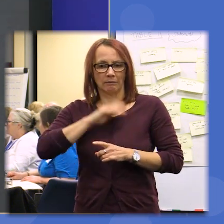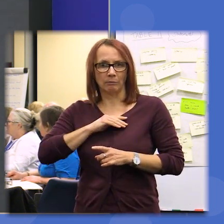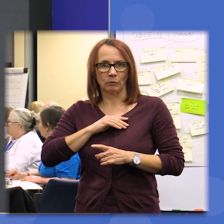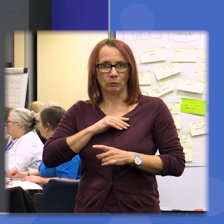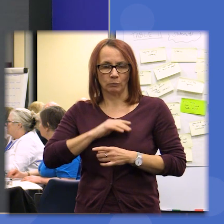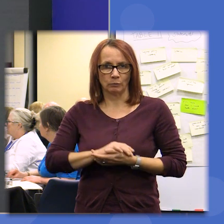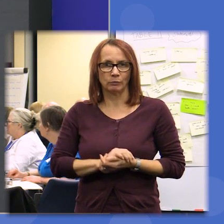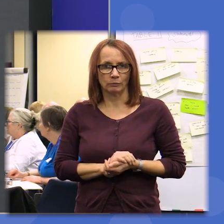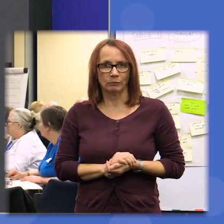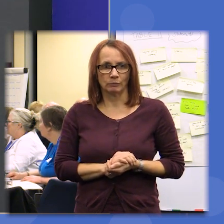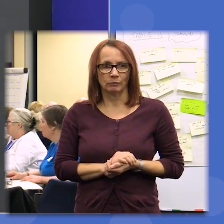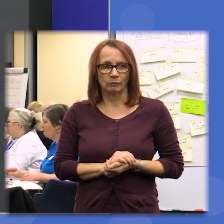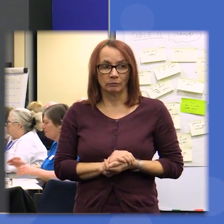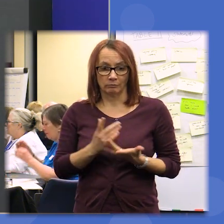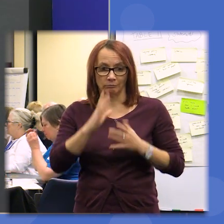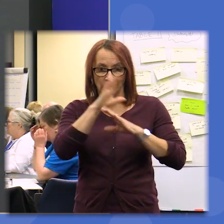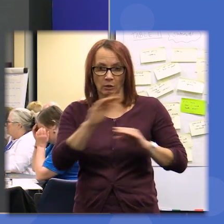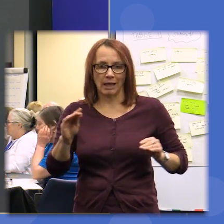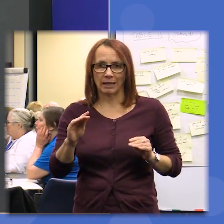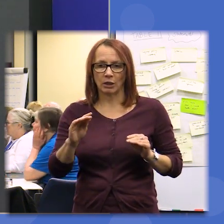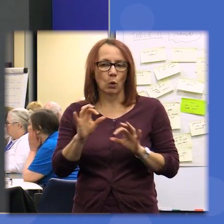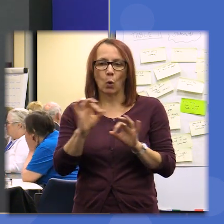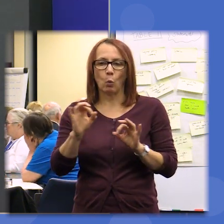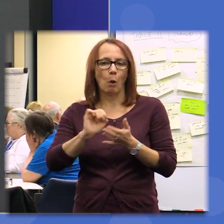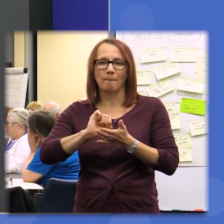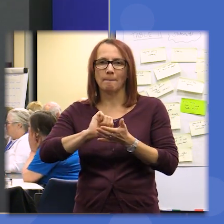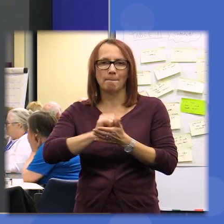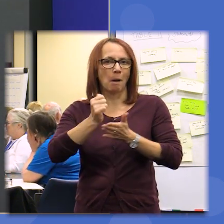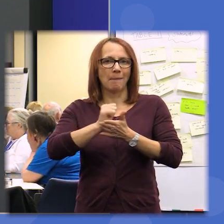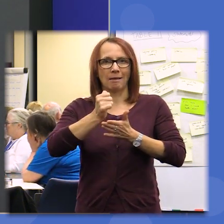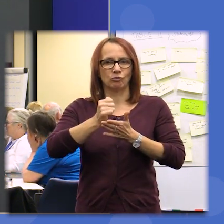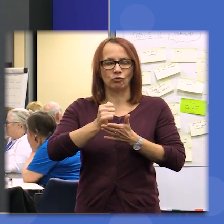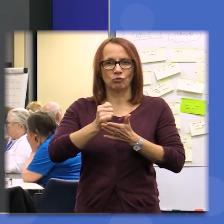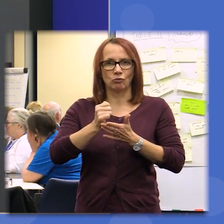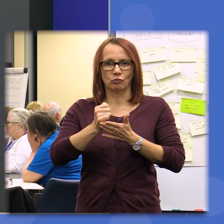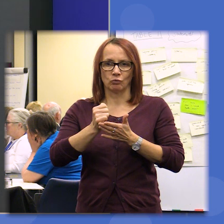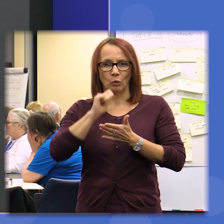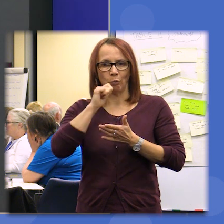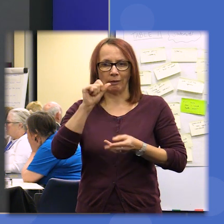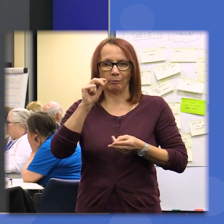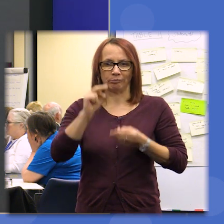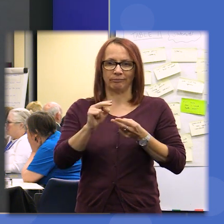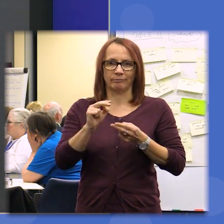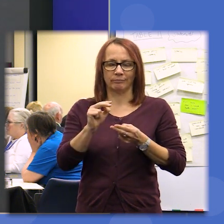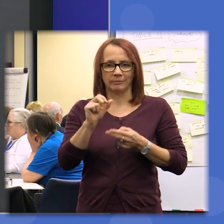of the statement but just to let you know that it won't be published and you'll see when everything is published it'll be clear what that statement was